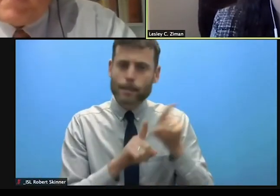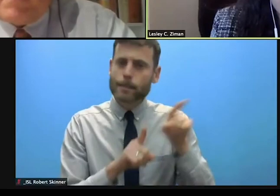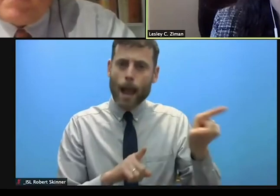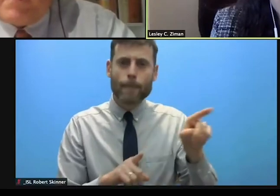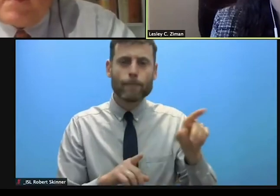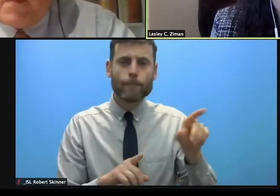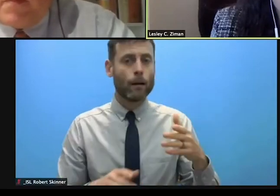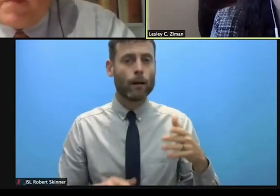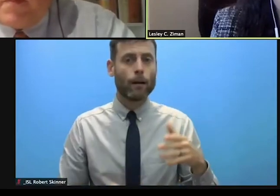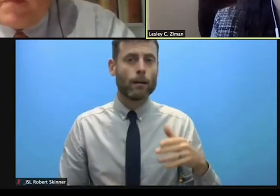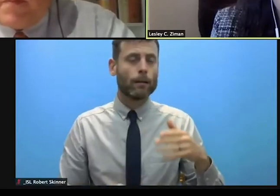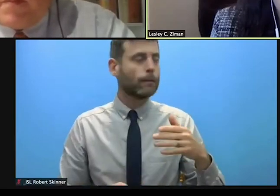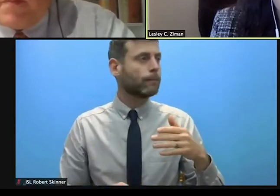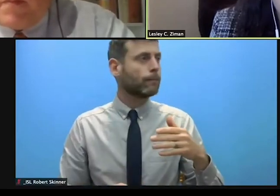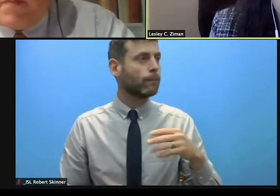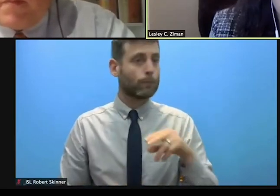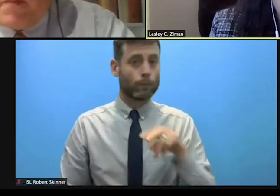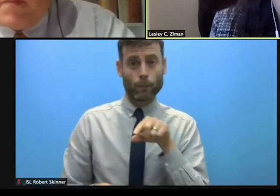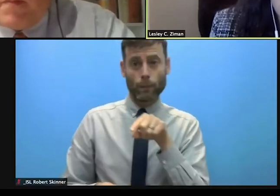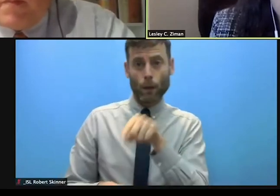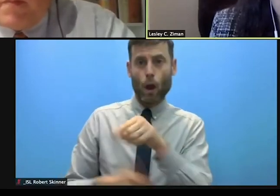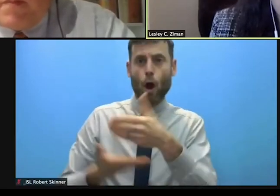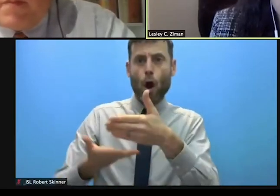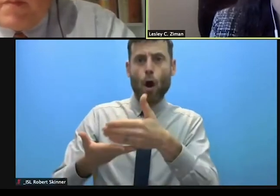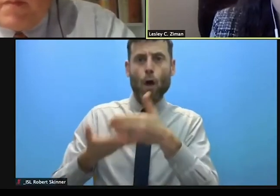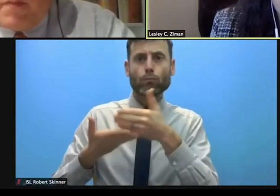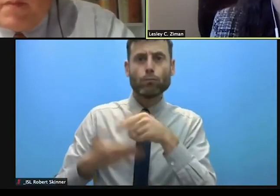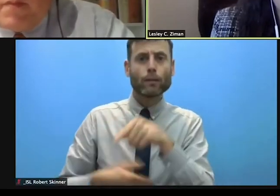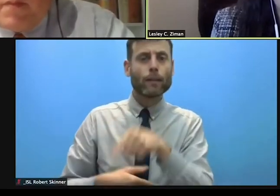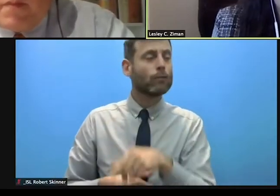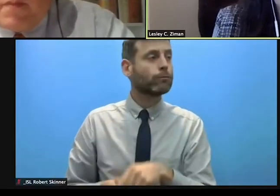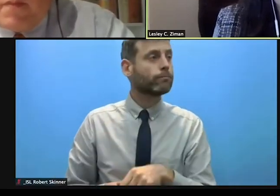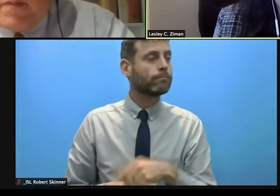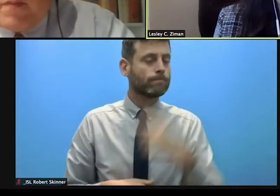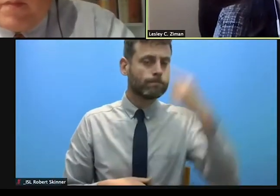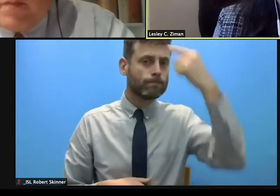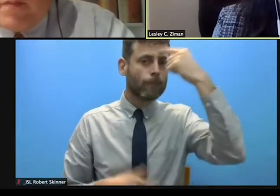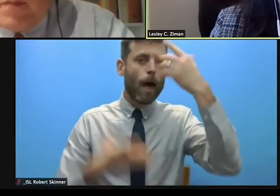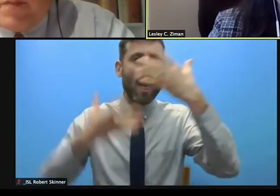of the specific alarming increase in gender based violence and that requires extra attention.